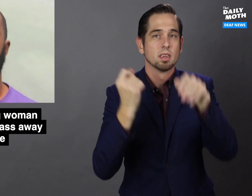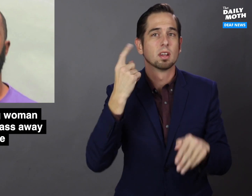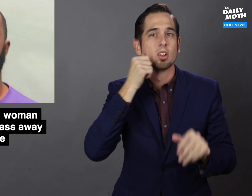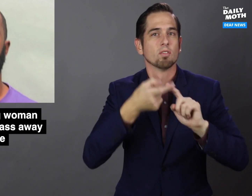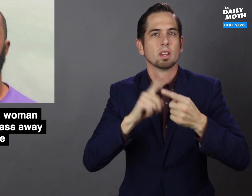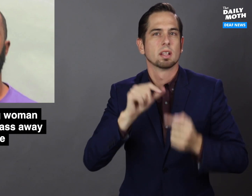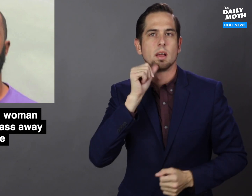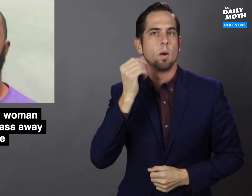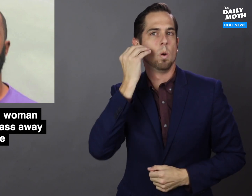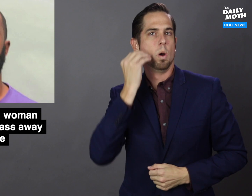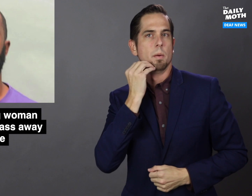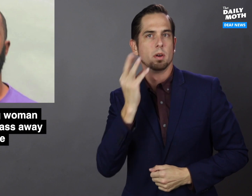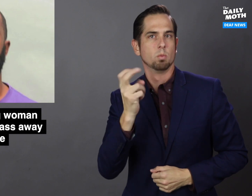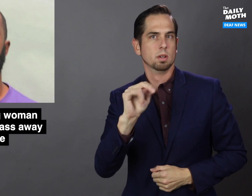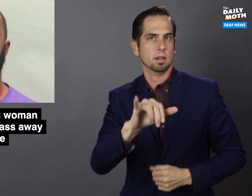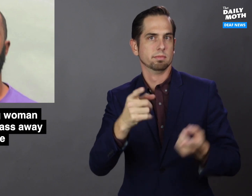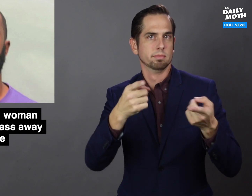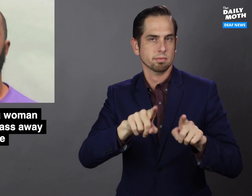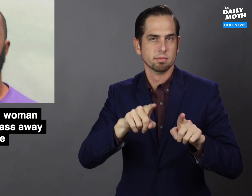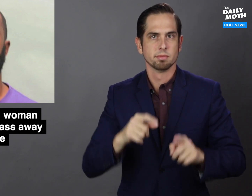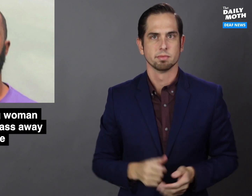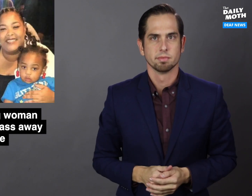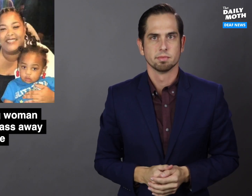was not at home at the time.